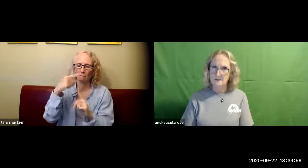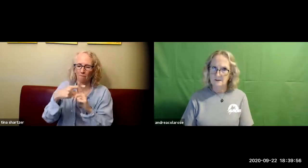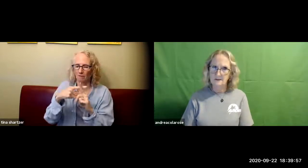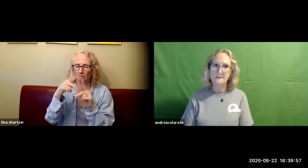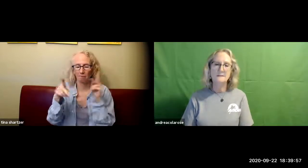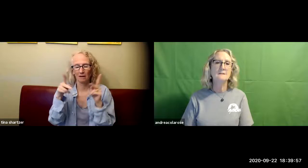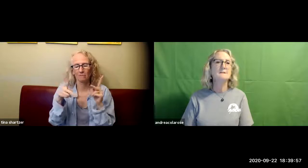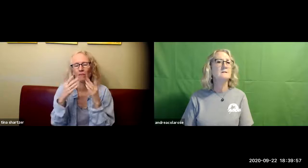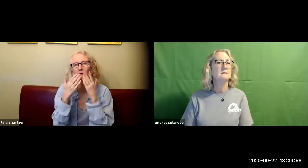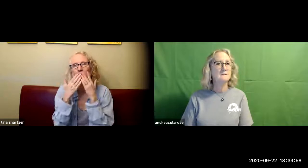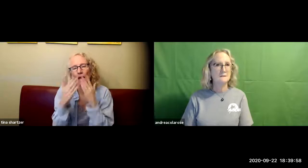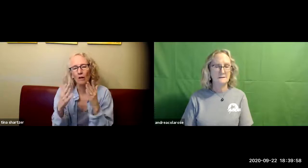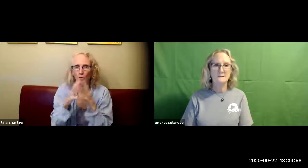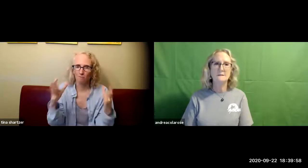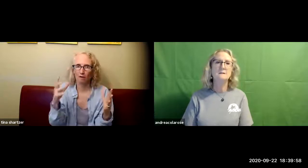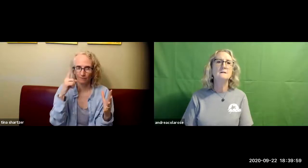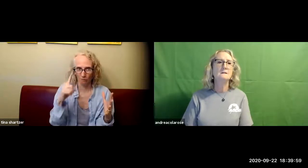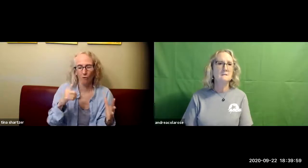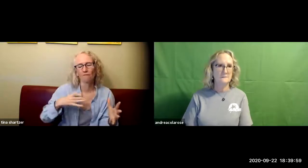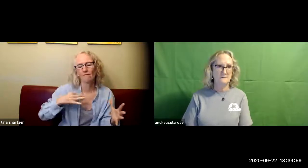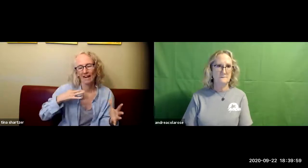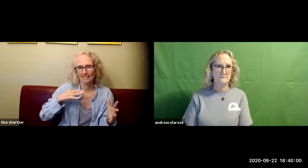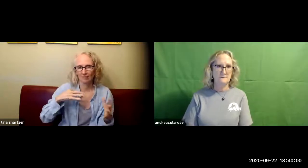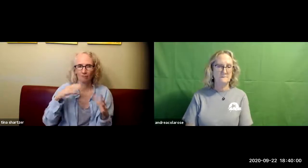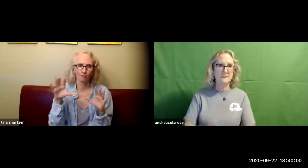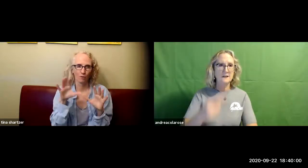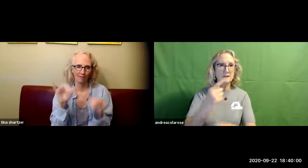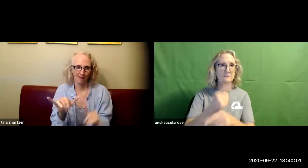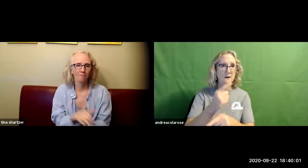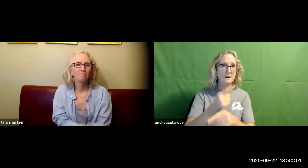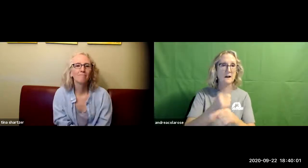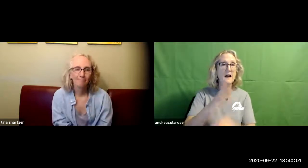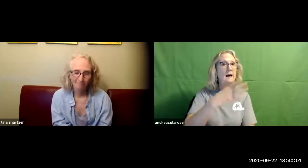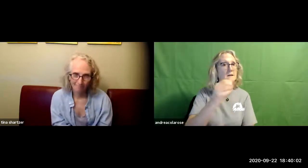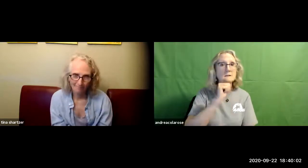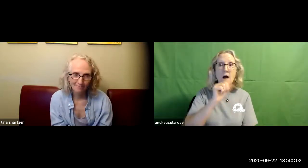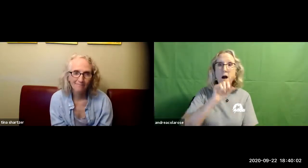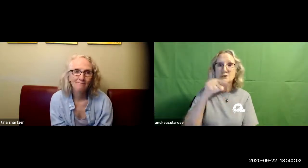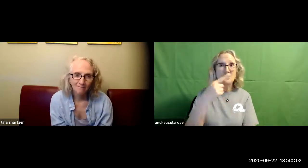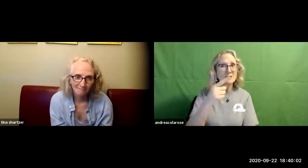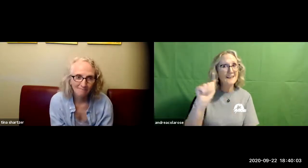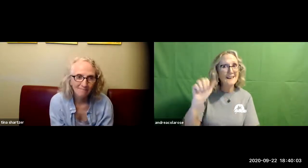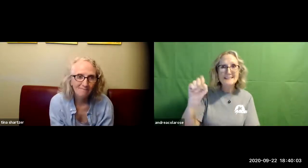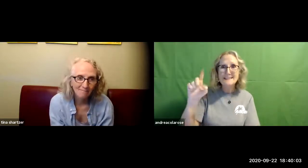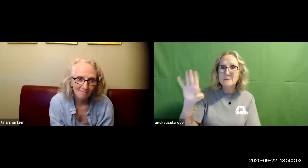thank you thank you so much for those 50 plus signers thank you for your volunteering